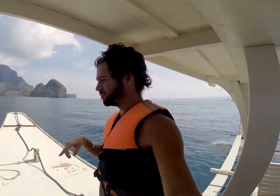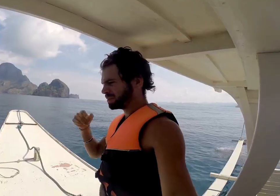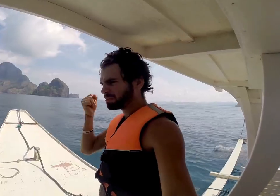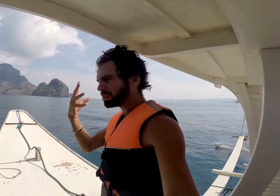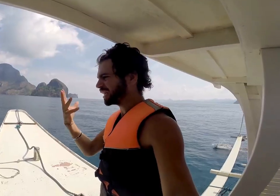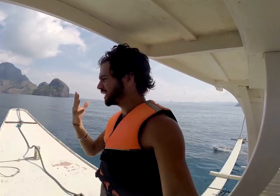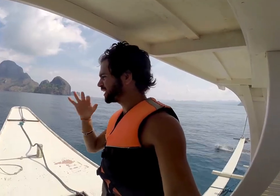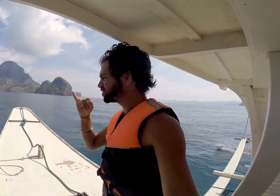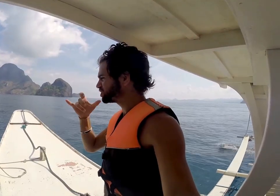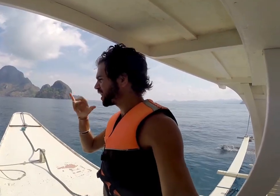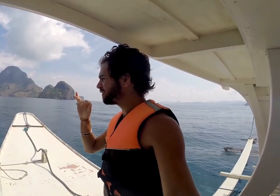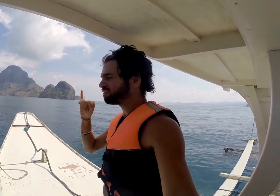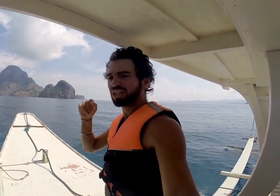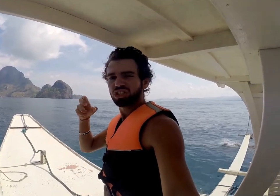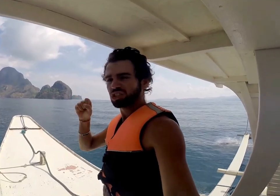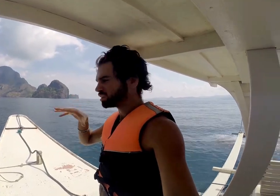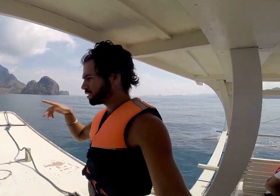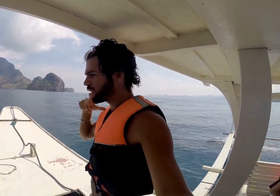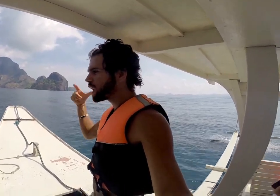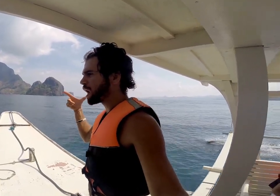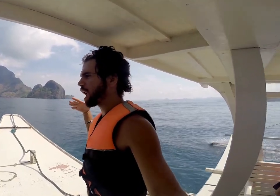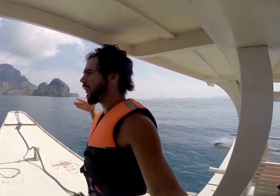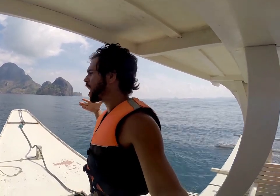Theres a lot of jelly fishes, large ones.